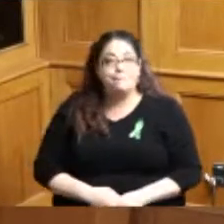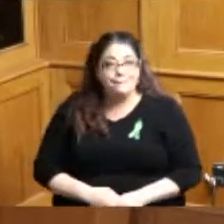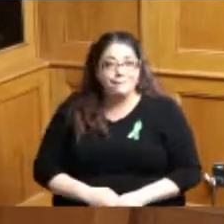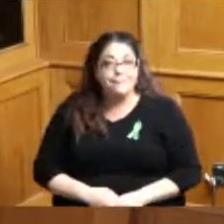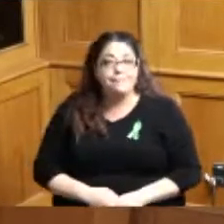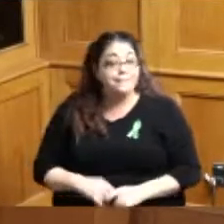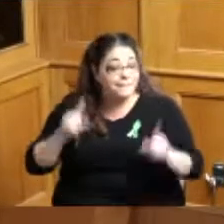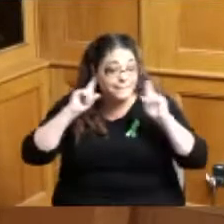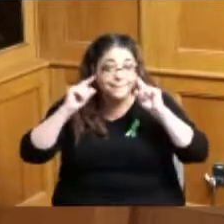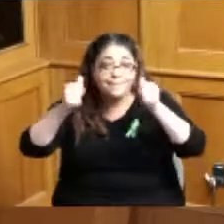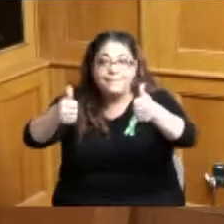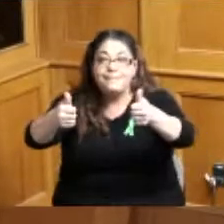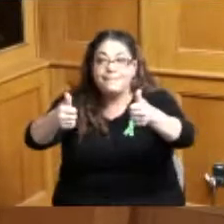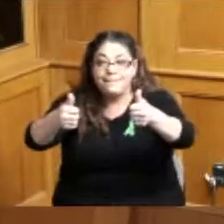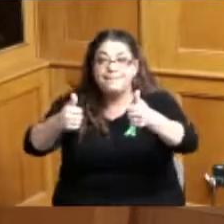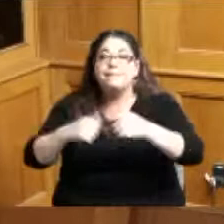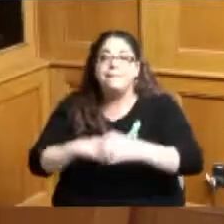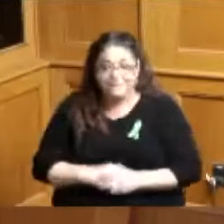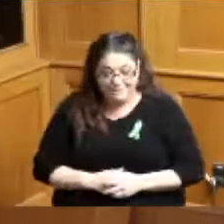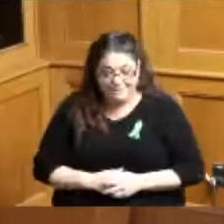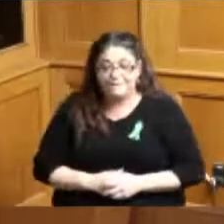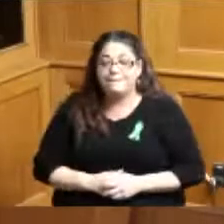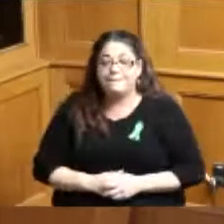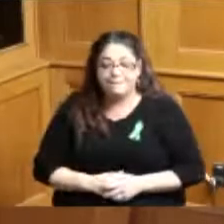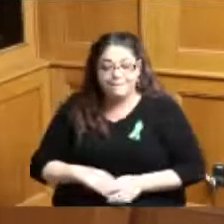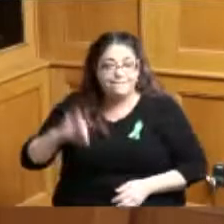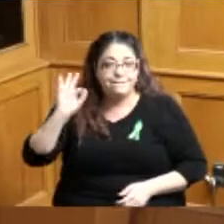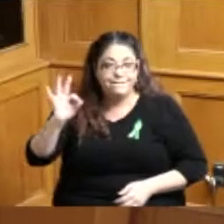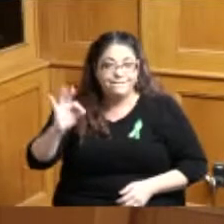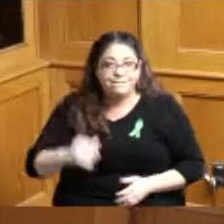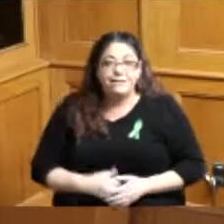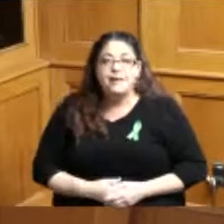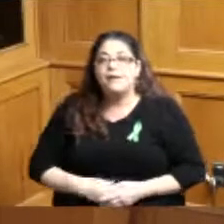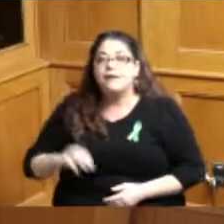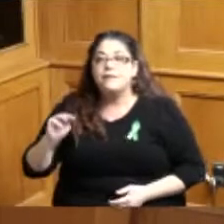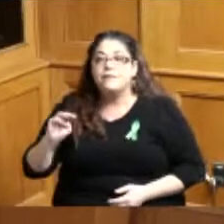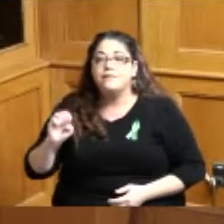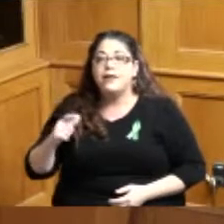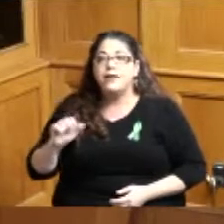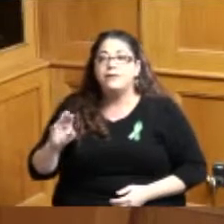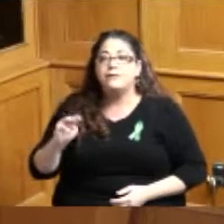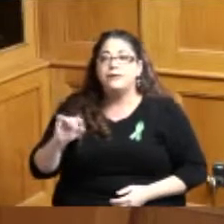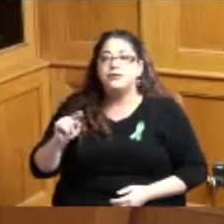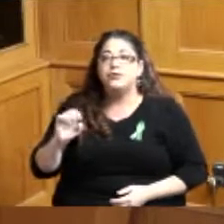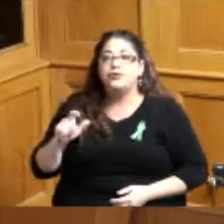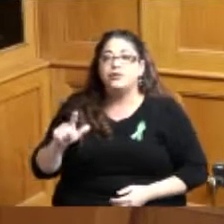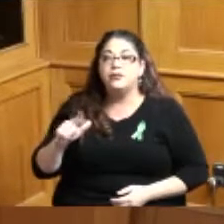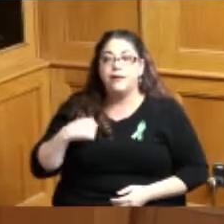okay I can hear you wonderful my name is Megan Mitchell I am a board member for the